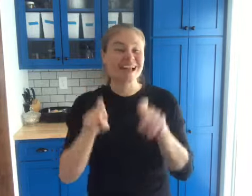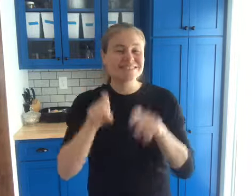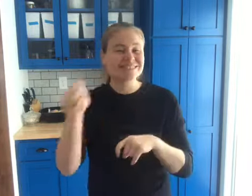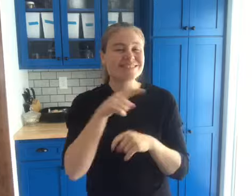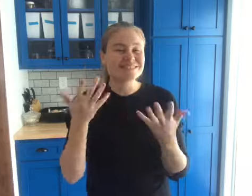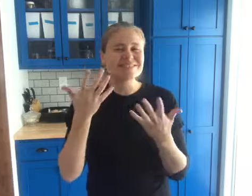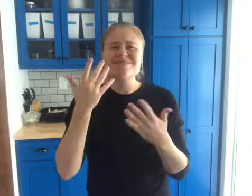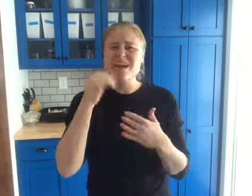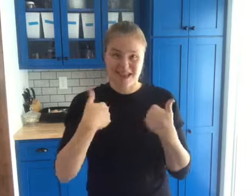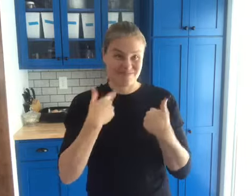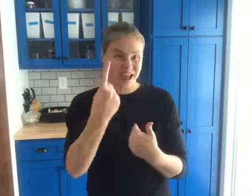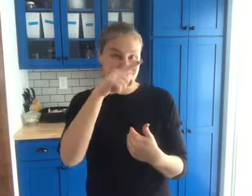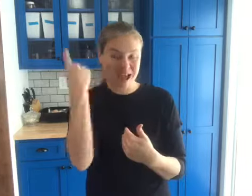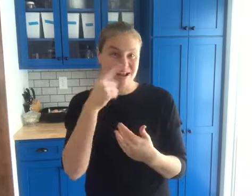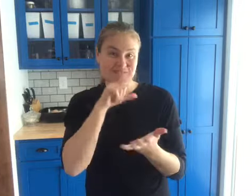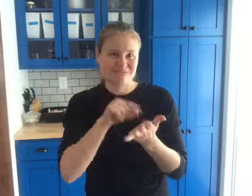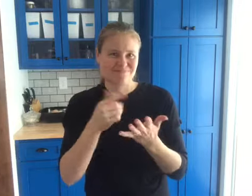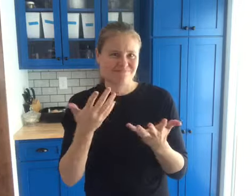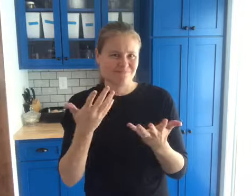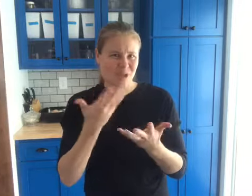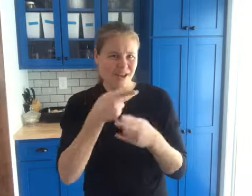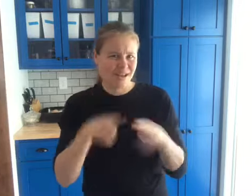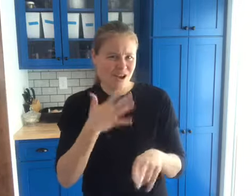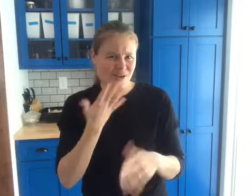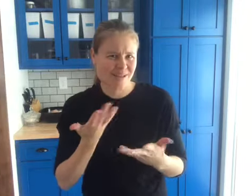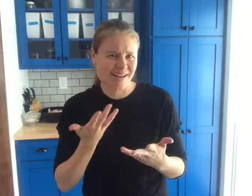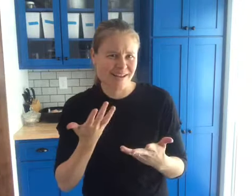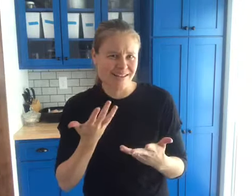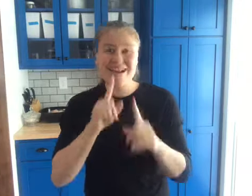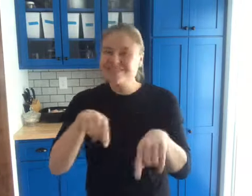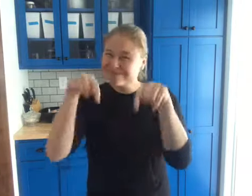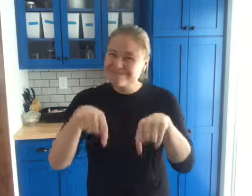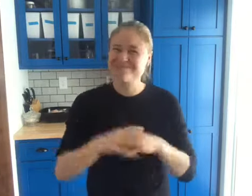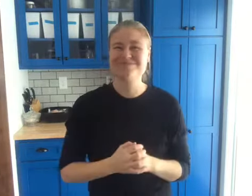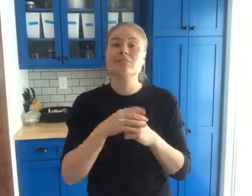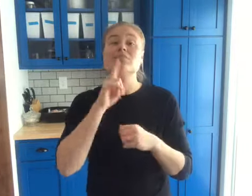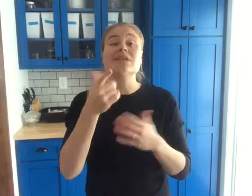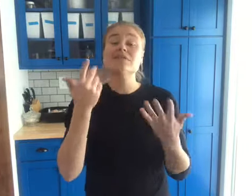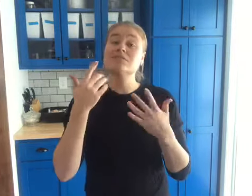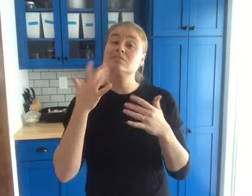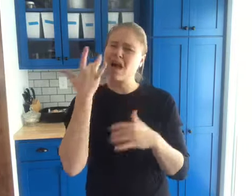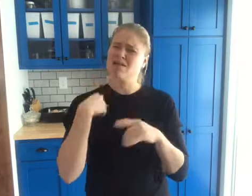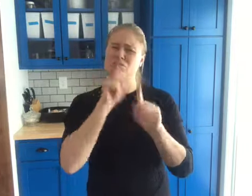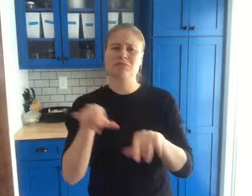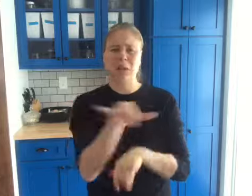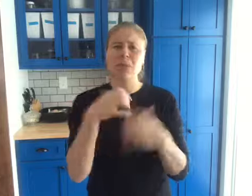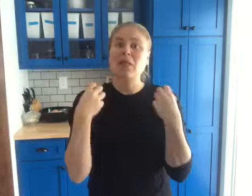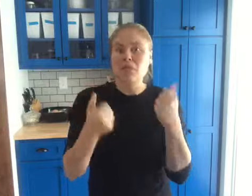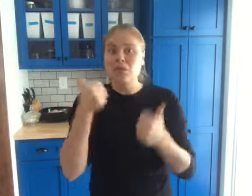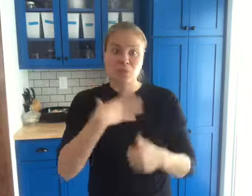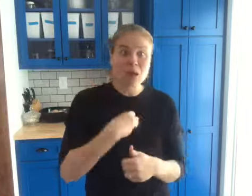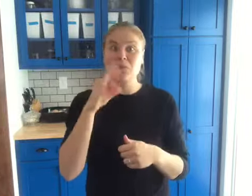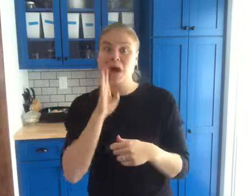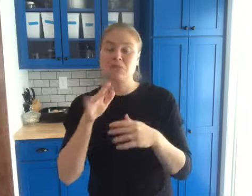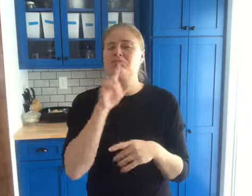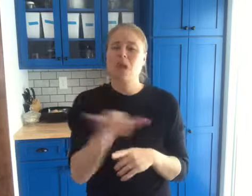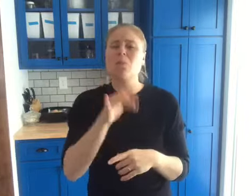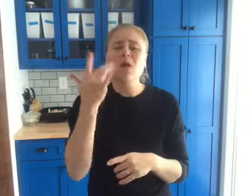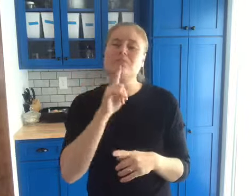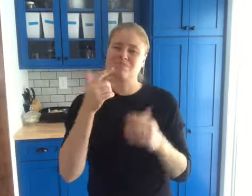Now, I am testing you all! I have one hen colored black, what color she lays?? Comment down! Now, let's discuss about why color of eggs are not matter?